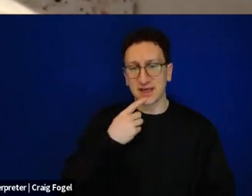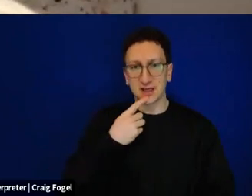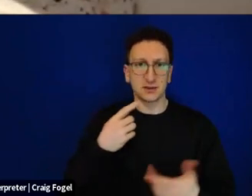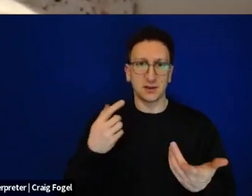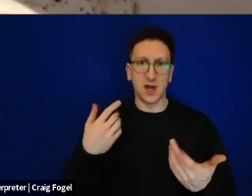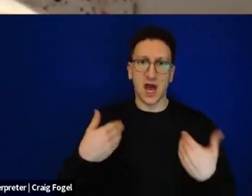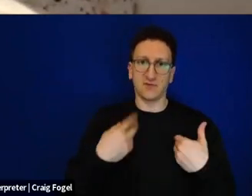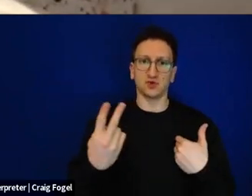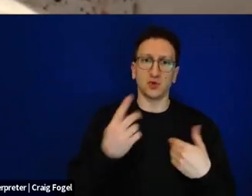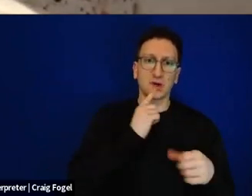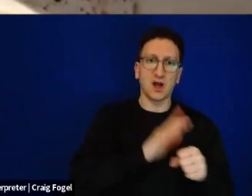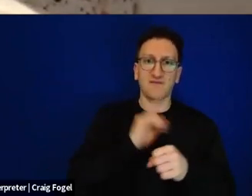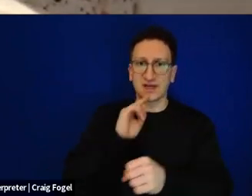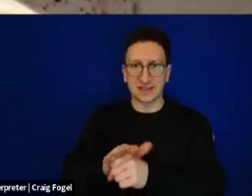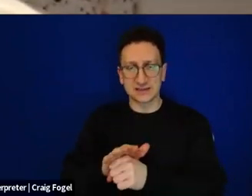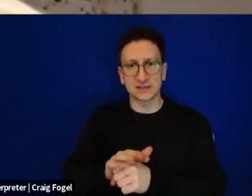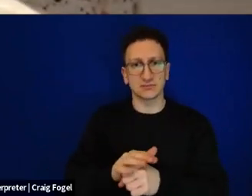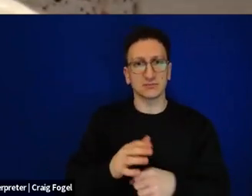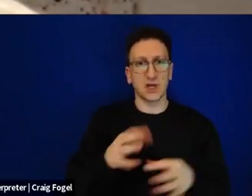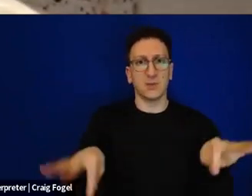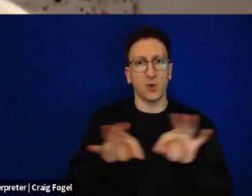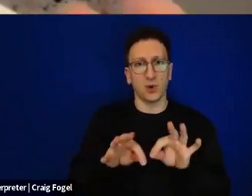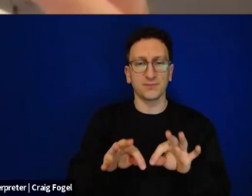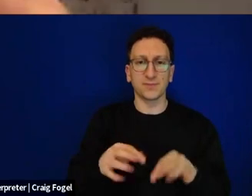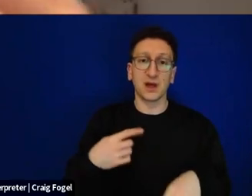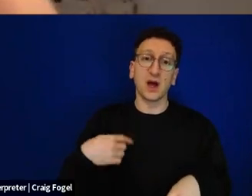of destiny, Brit Goral and Brit Yehud. And usually we say that Pesach is about